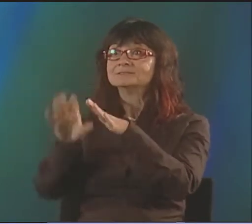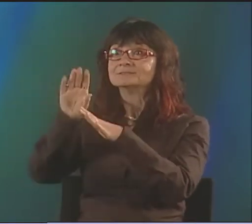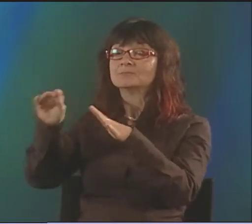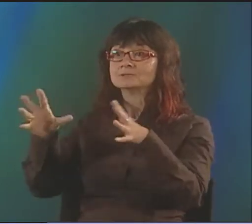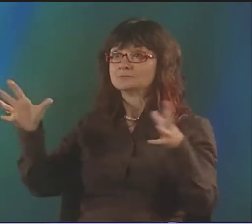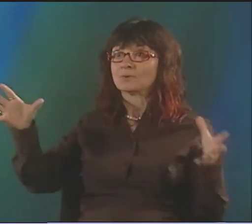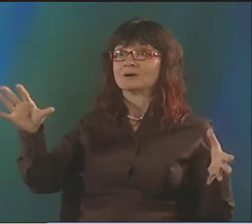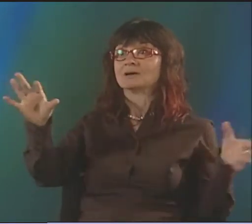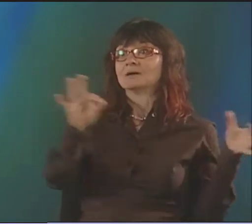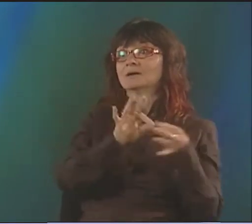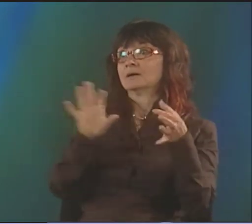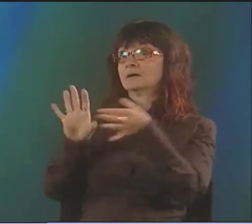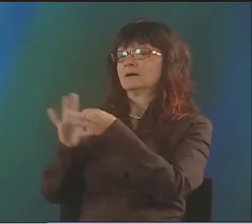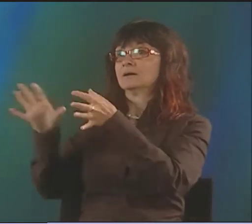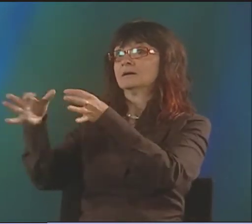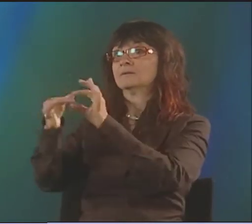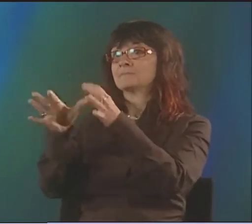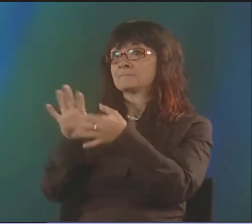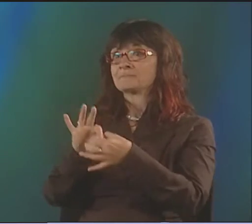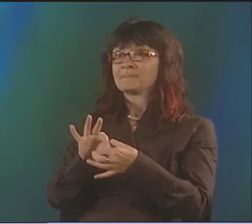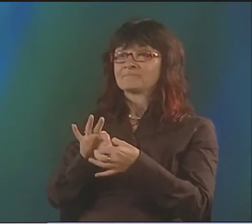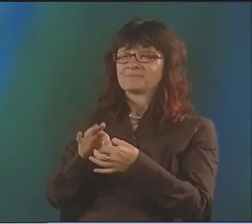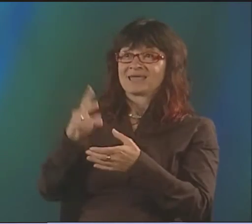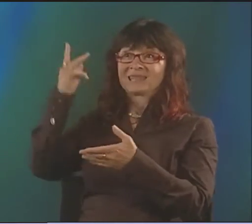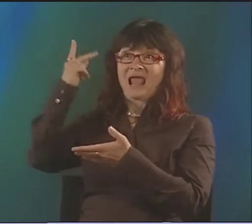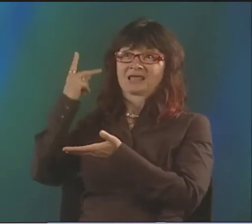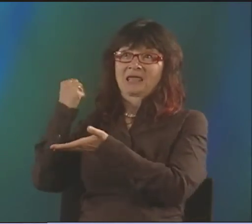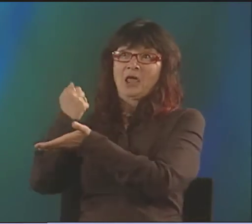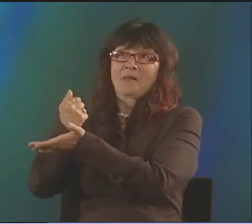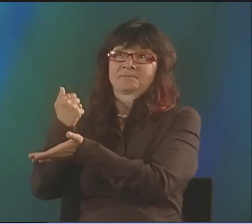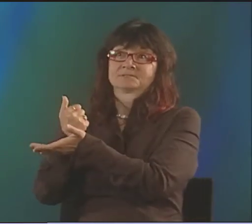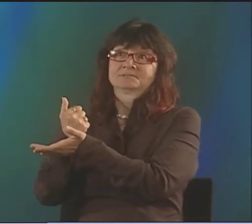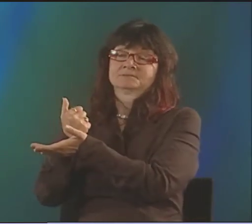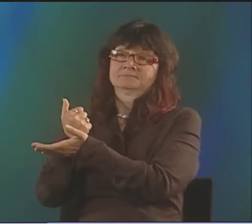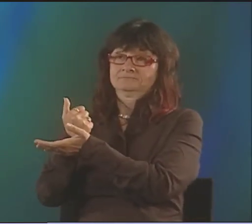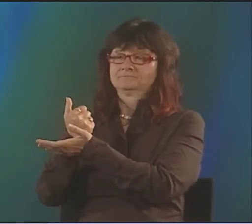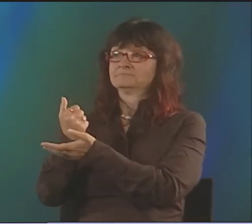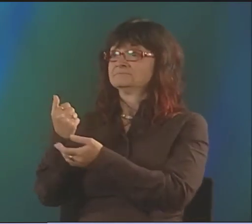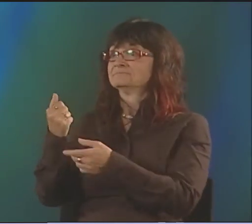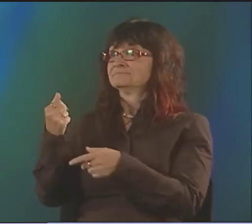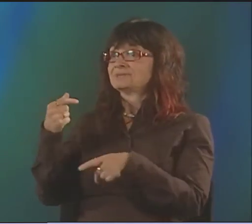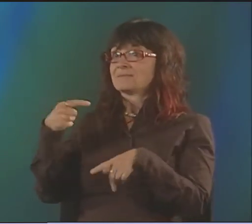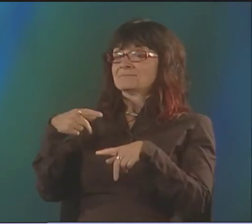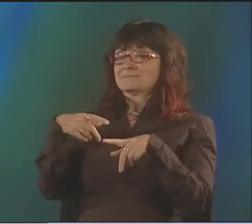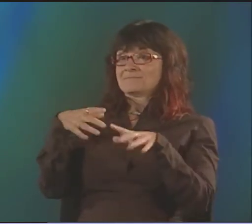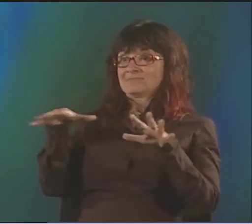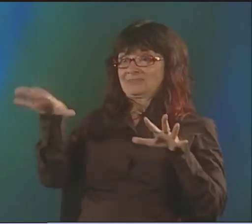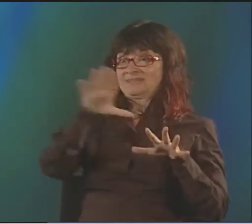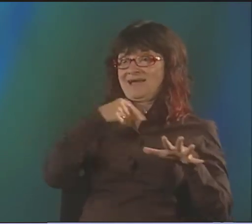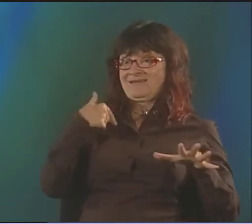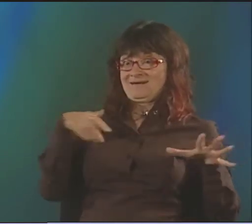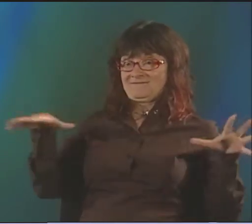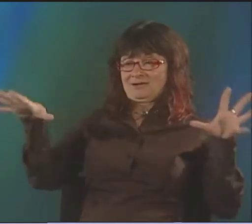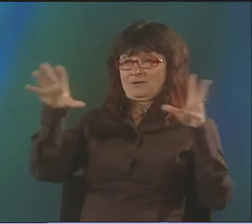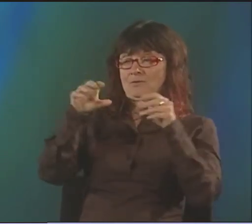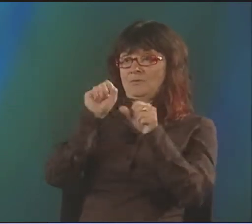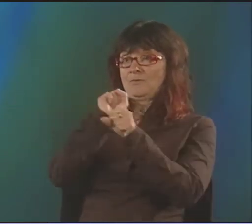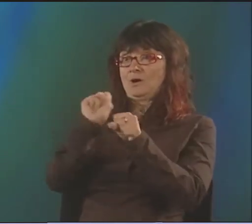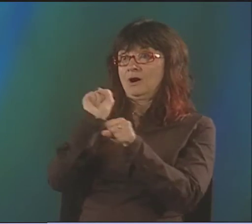CHILDREN ARE FORCED TO BE CHILD SOLDIERS. AT THE SAME TIME THIS IS GOING ON, THERE'S THESE MILK CARTONS WITH PICTURES OF MISSING CHILDREN ON THEM,